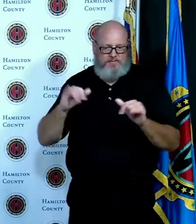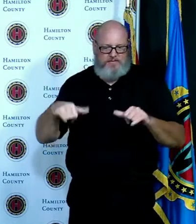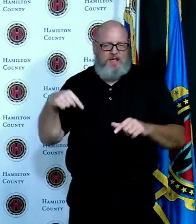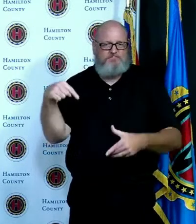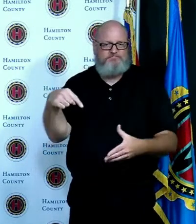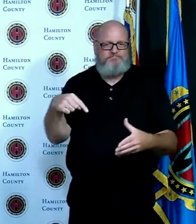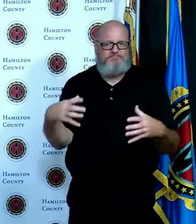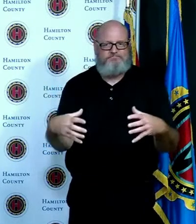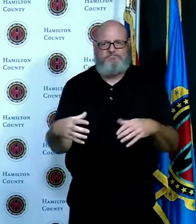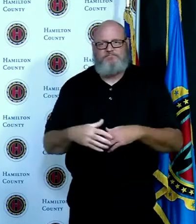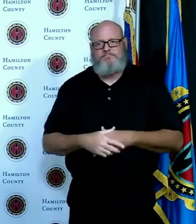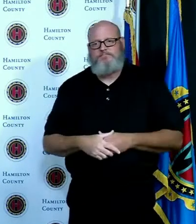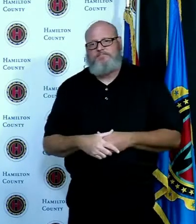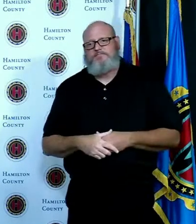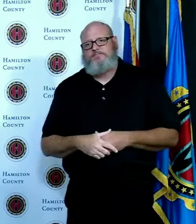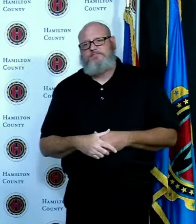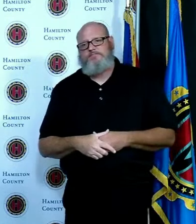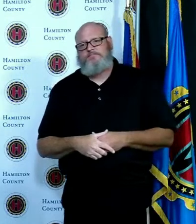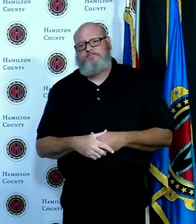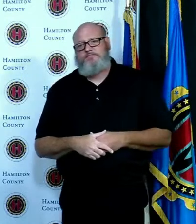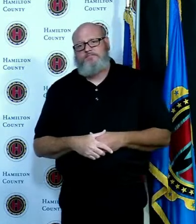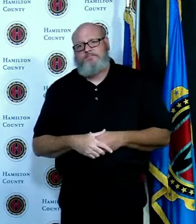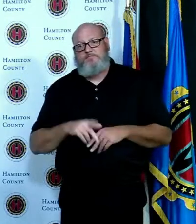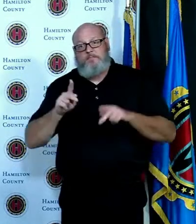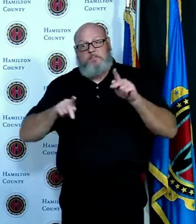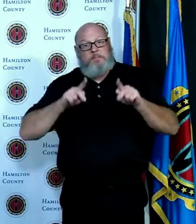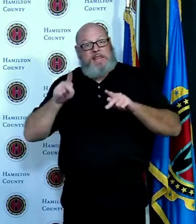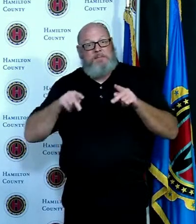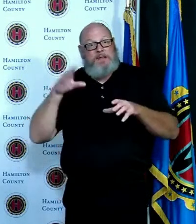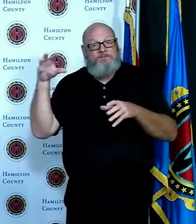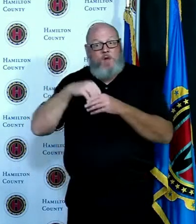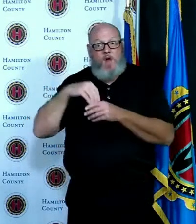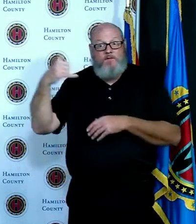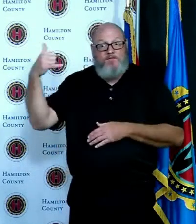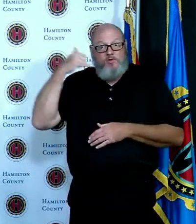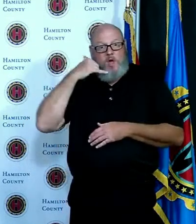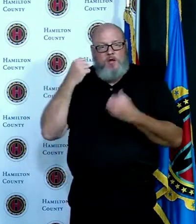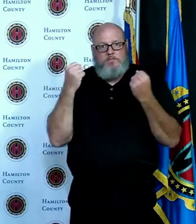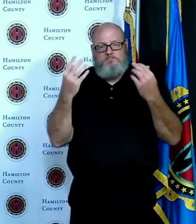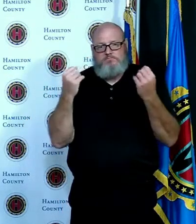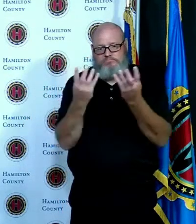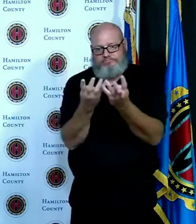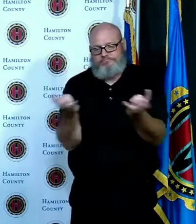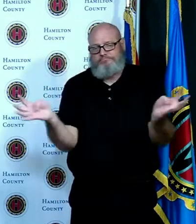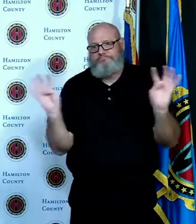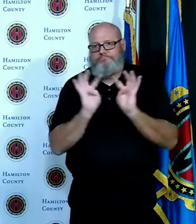all of us have been doing work particularly those over at the chamber who have joined us in